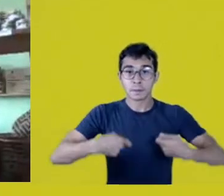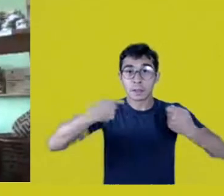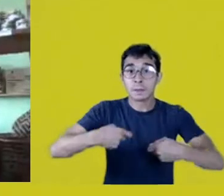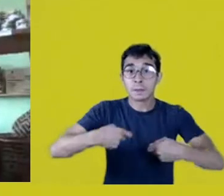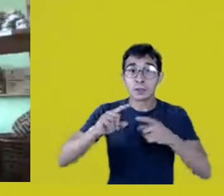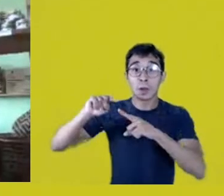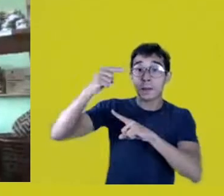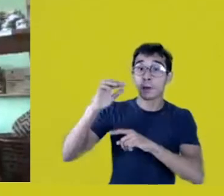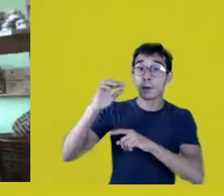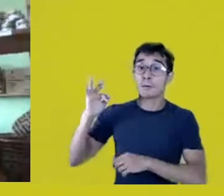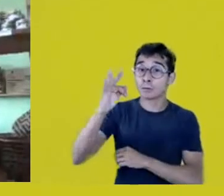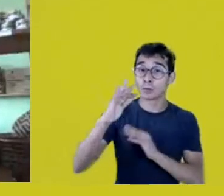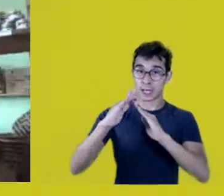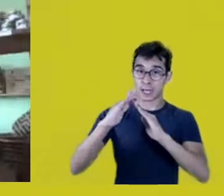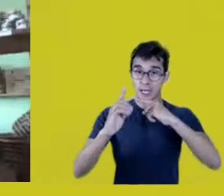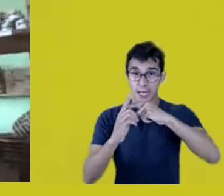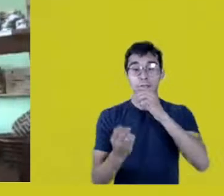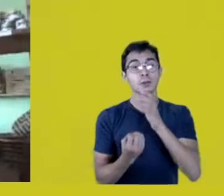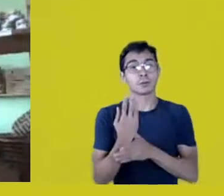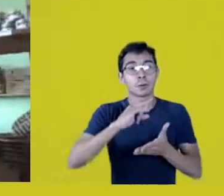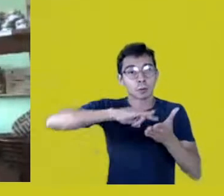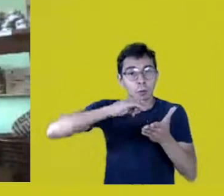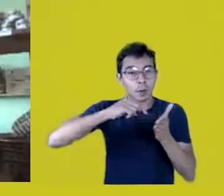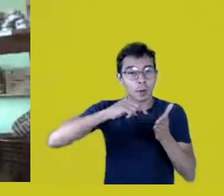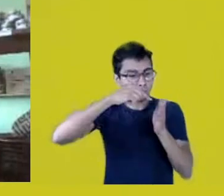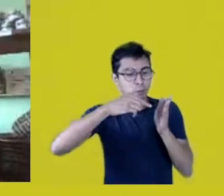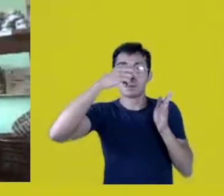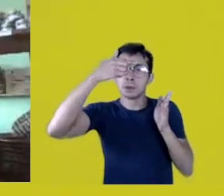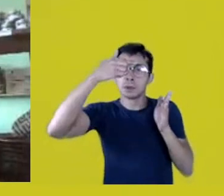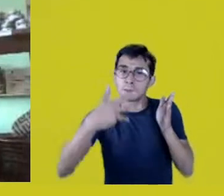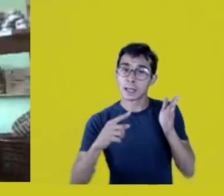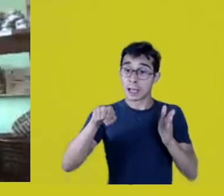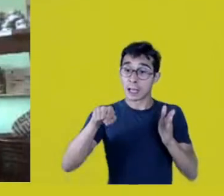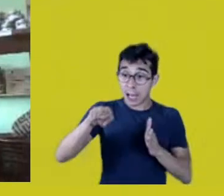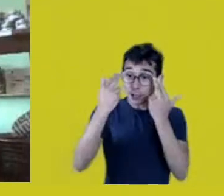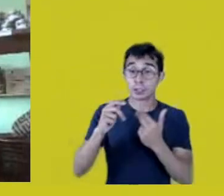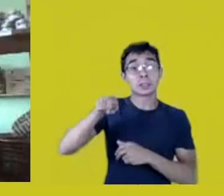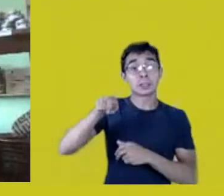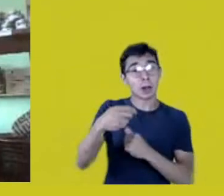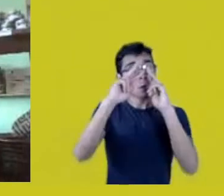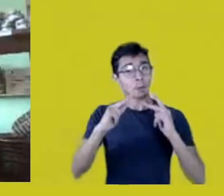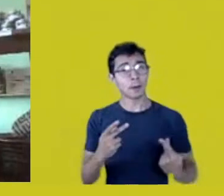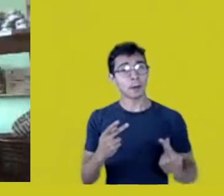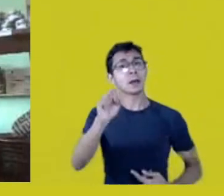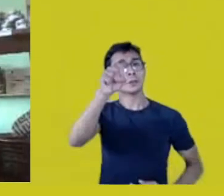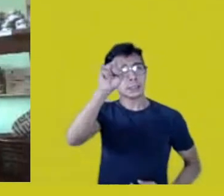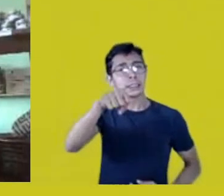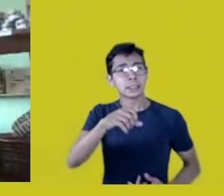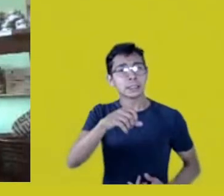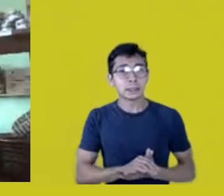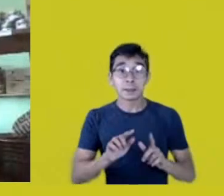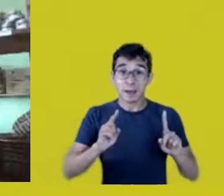saying that we did have souls and we were human beings, but by then, thousands of nations had been decimated,